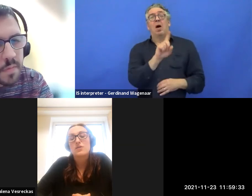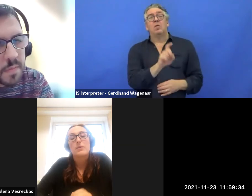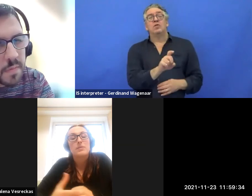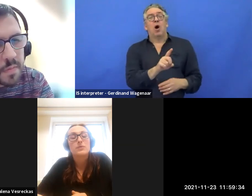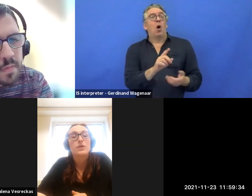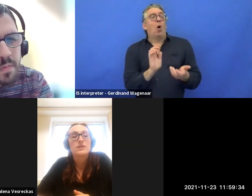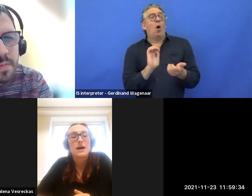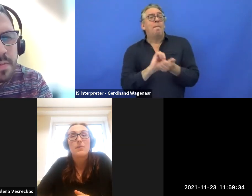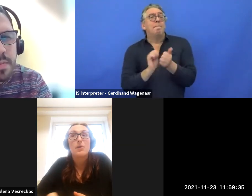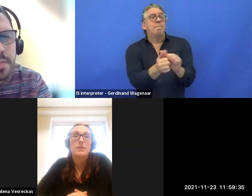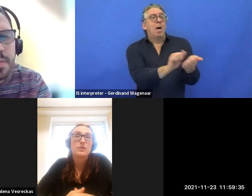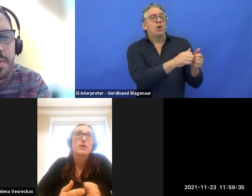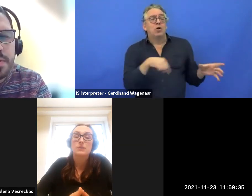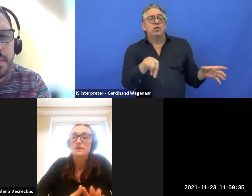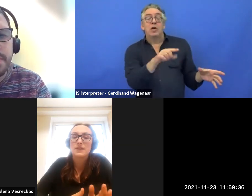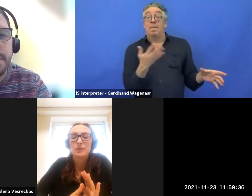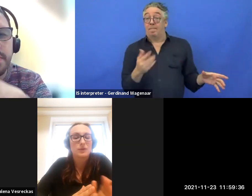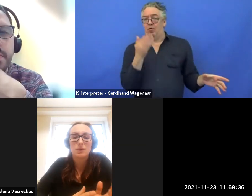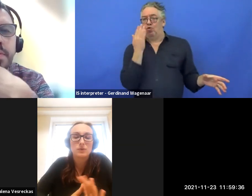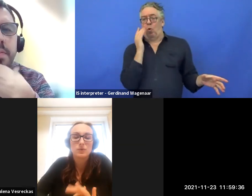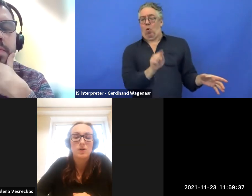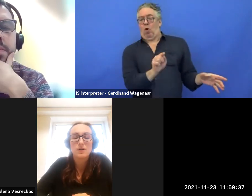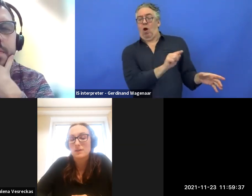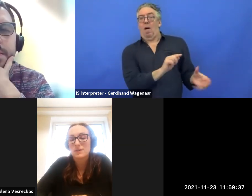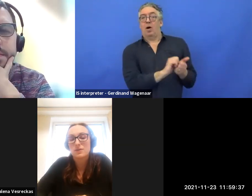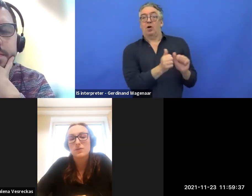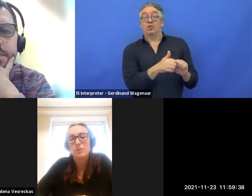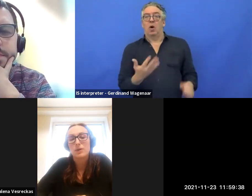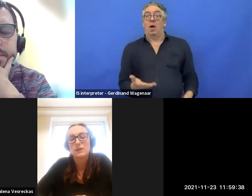so maybe you know some or you know they don't want to work.